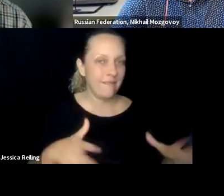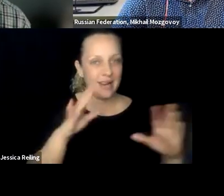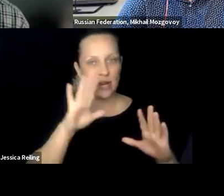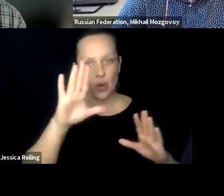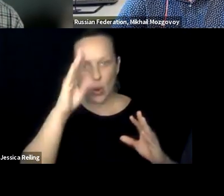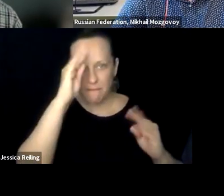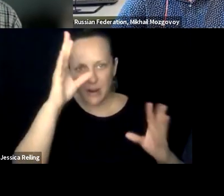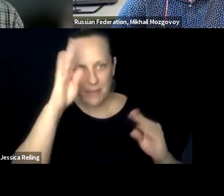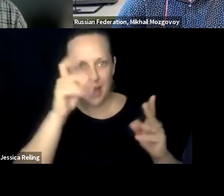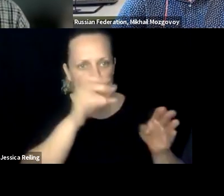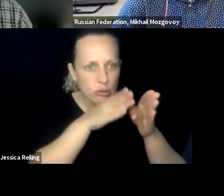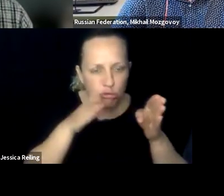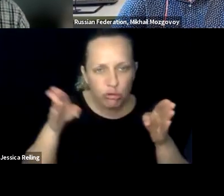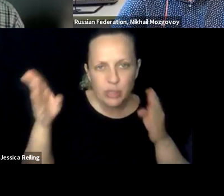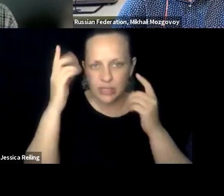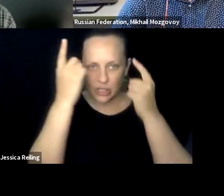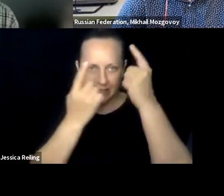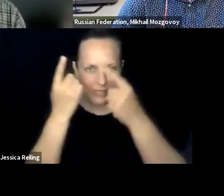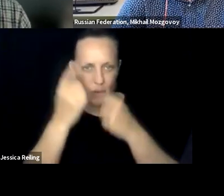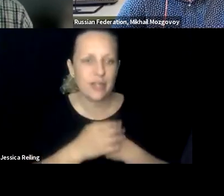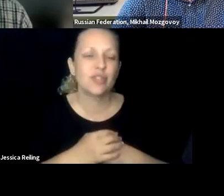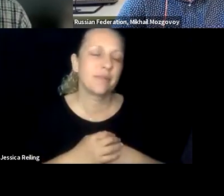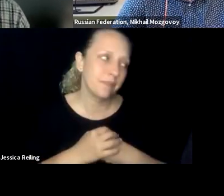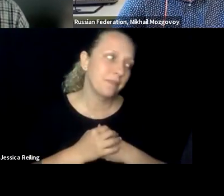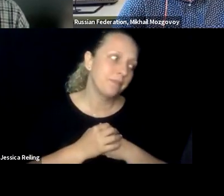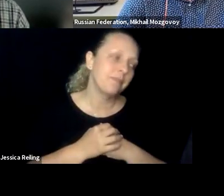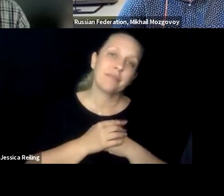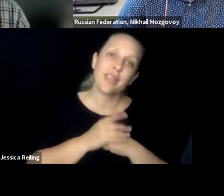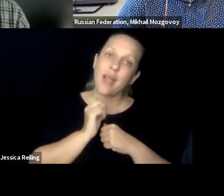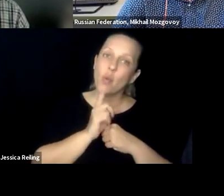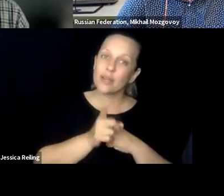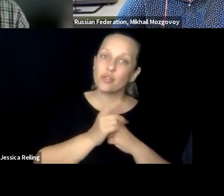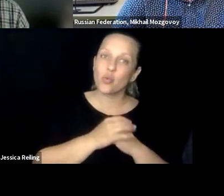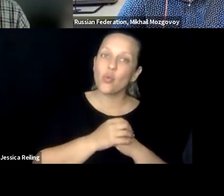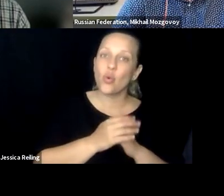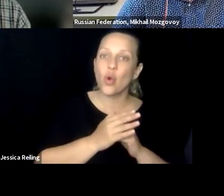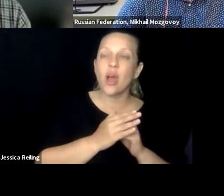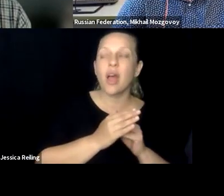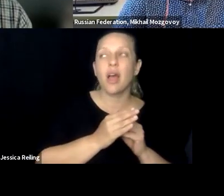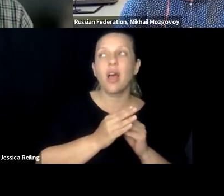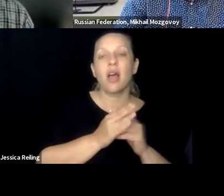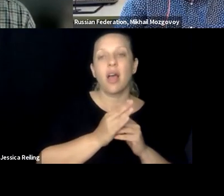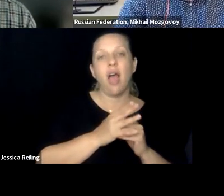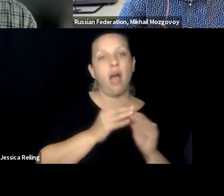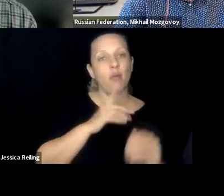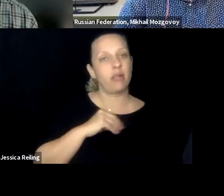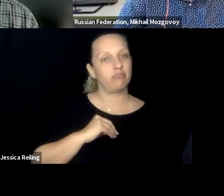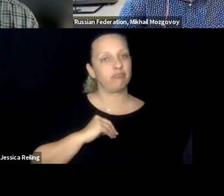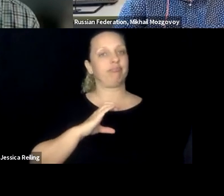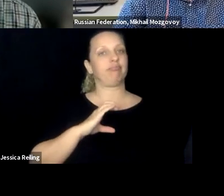Than k you. So we can close our first round thank you so much for your insight and your strategic consideration,